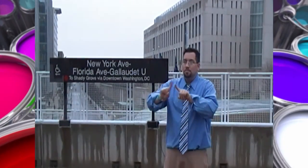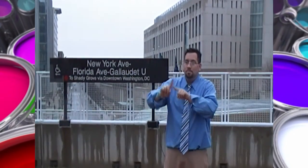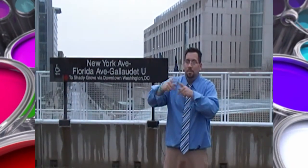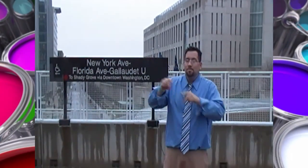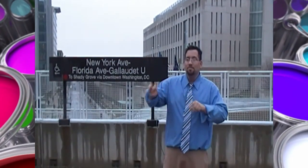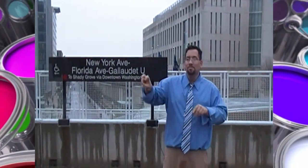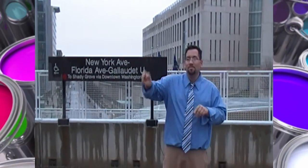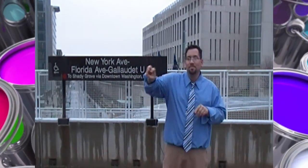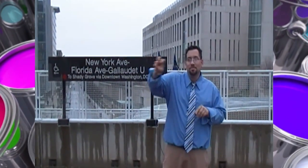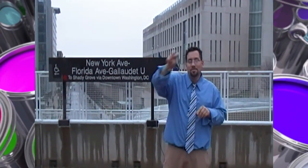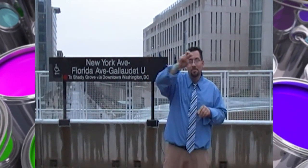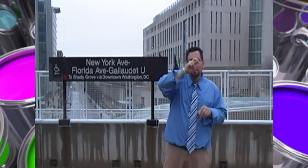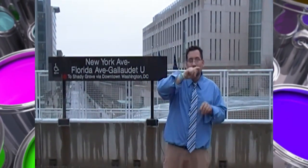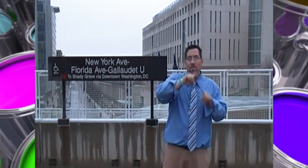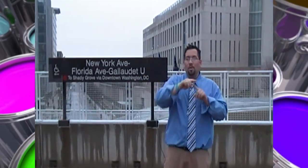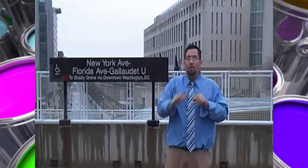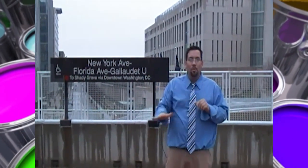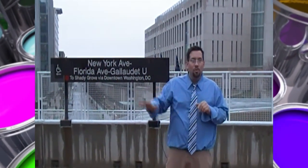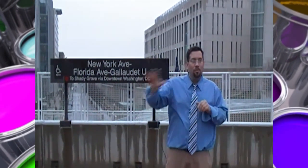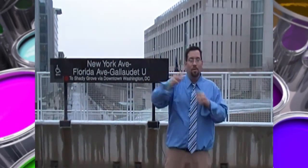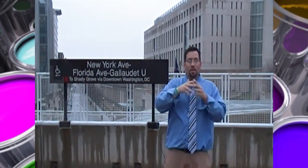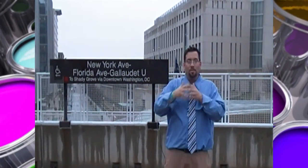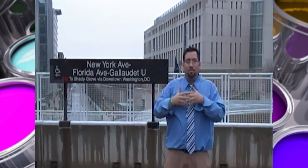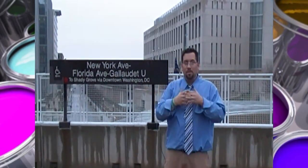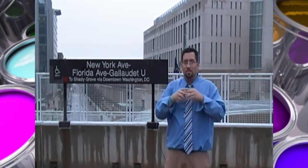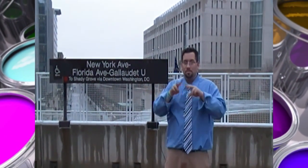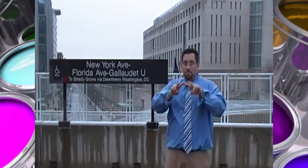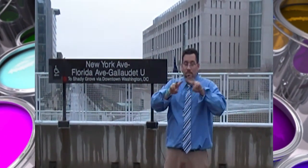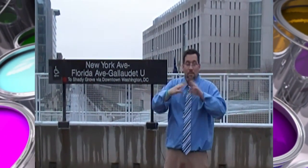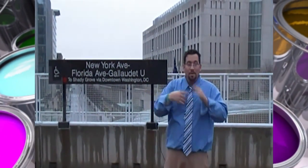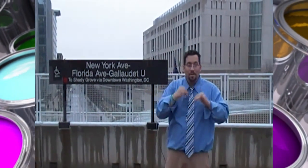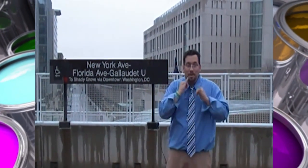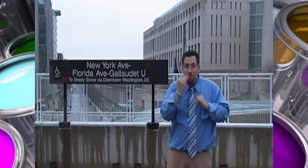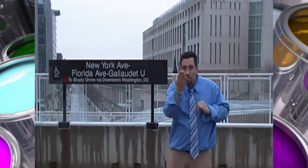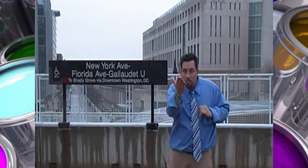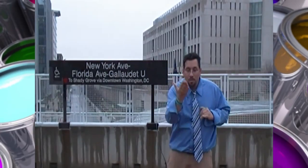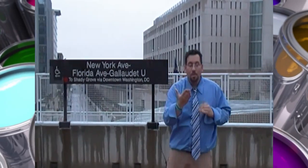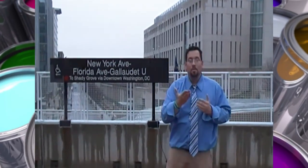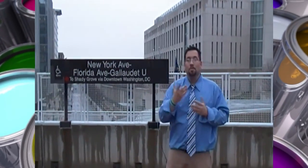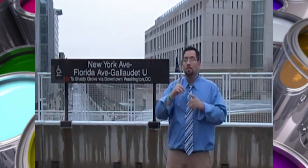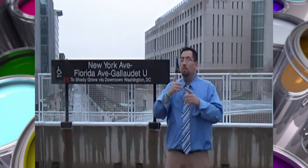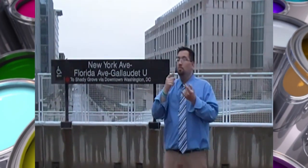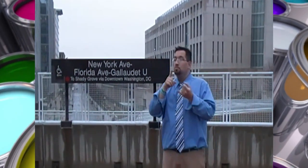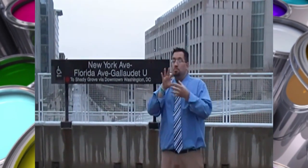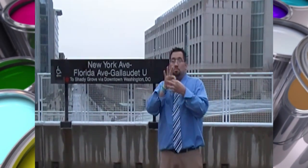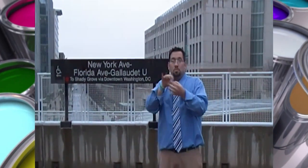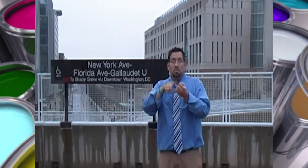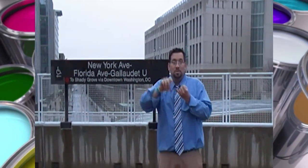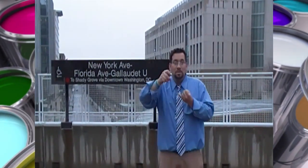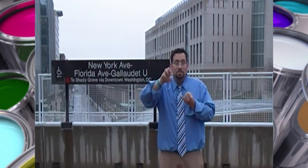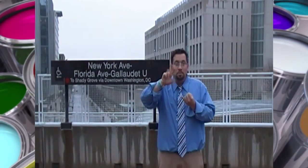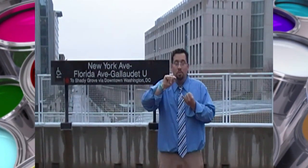ready to roll up my sleeves and get to work for Deaf Can TV. I'll be traveling across